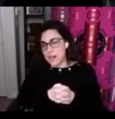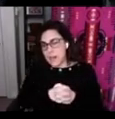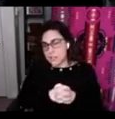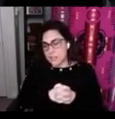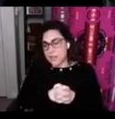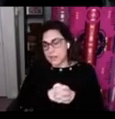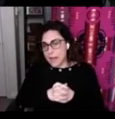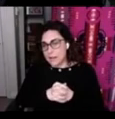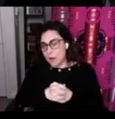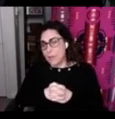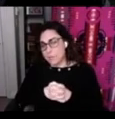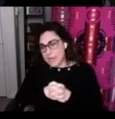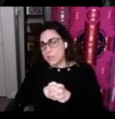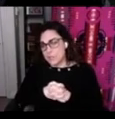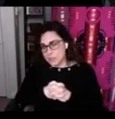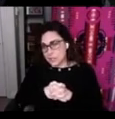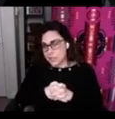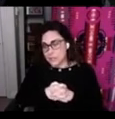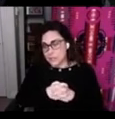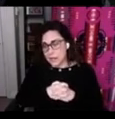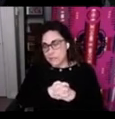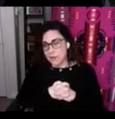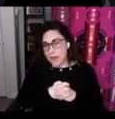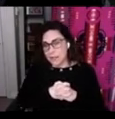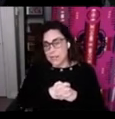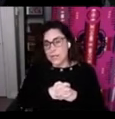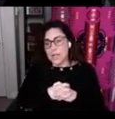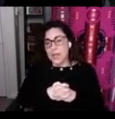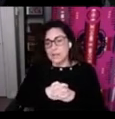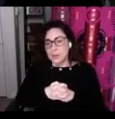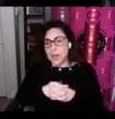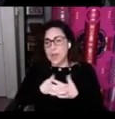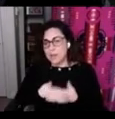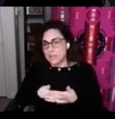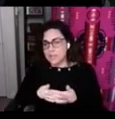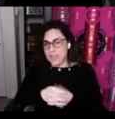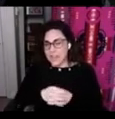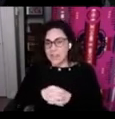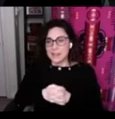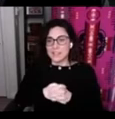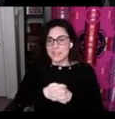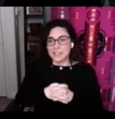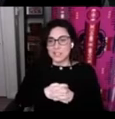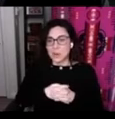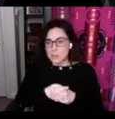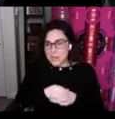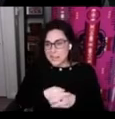actually guide all the major decisions of the grant and so I often say this is your money